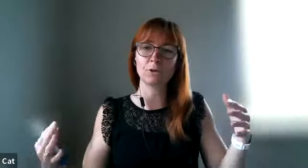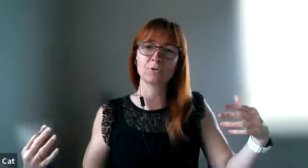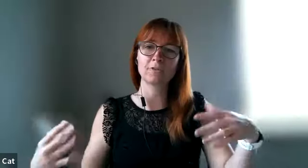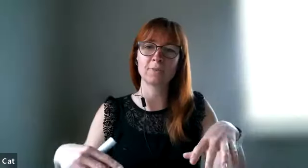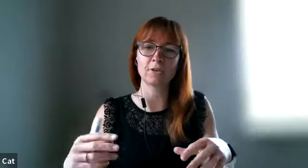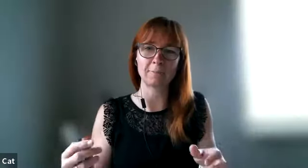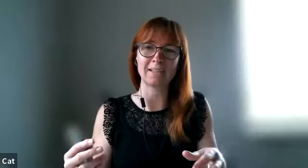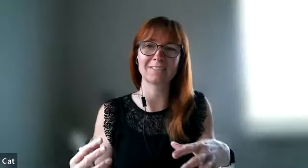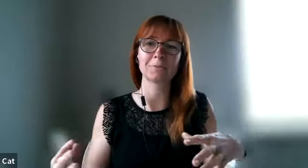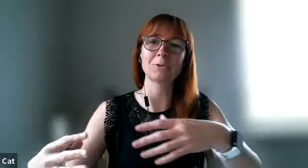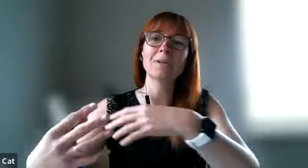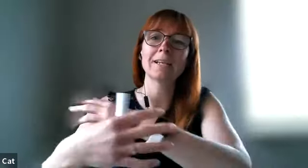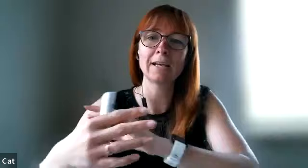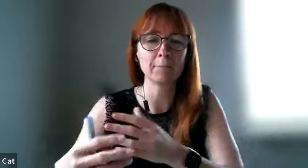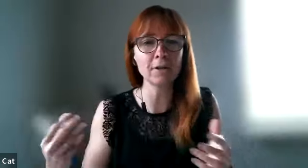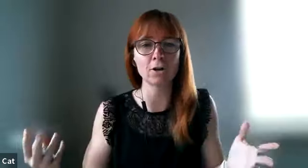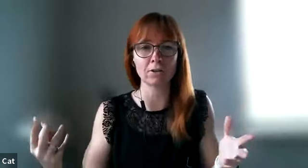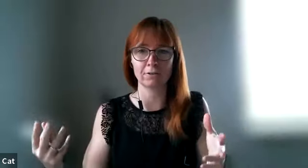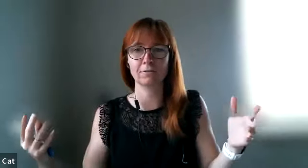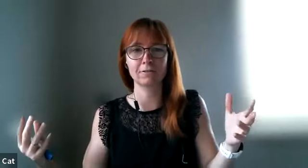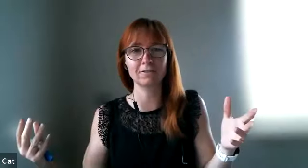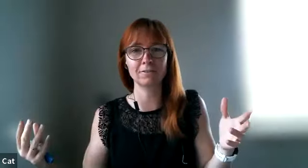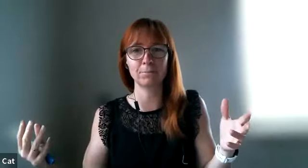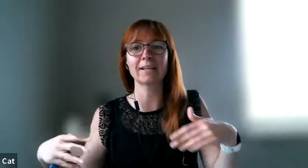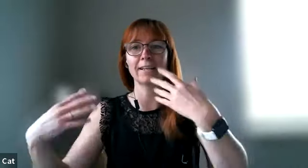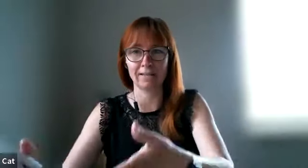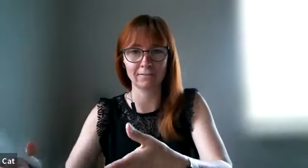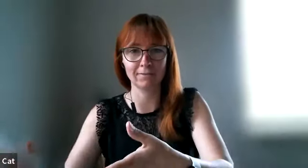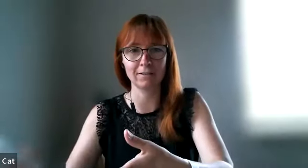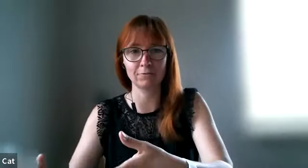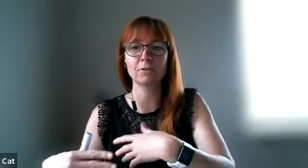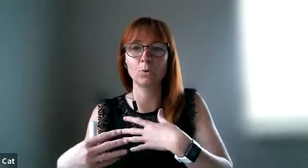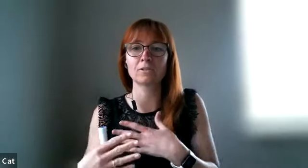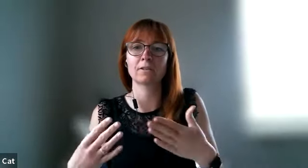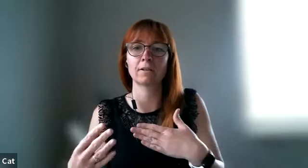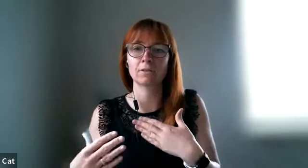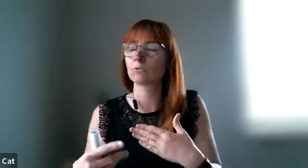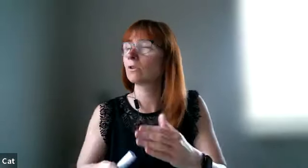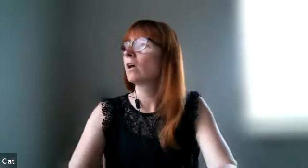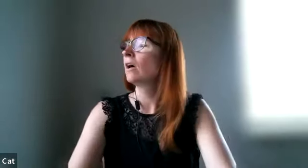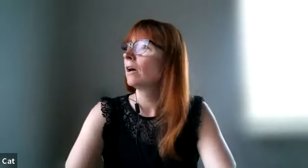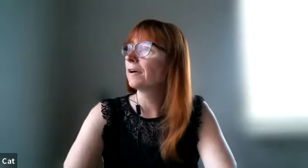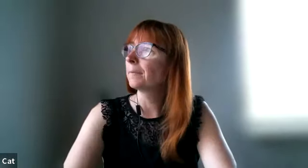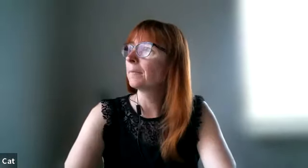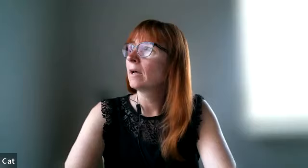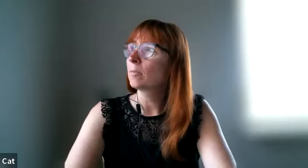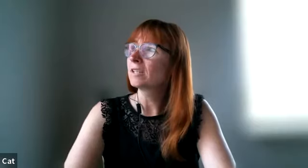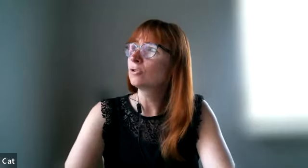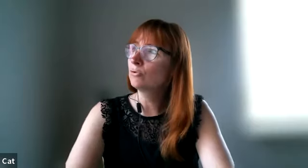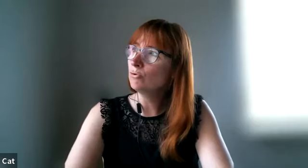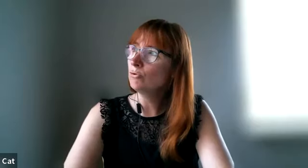to give me a hug i'm like okay i'm not a hugger but i can if the ones that are close but i do